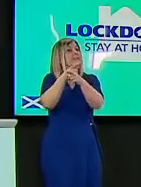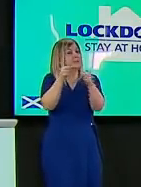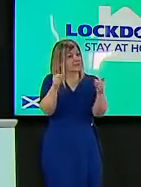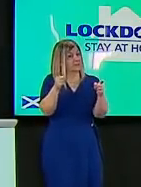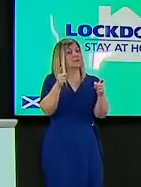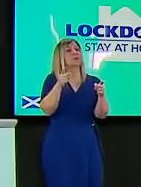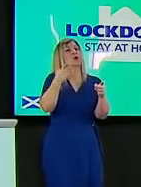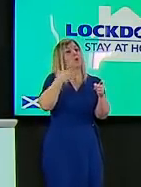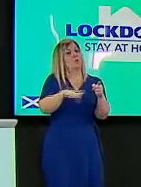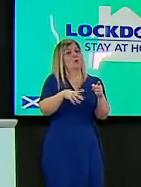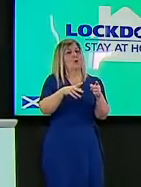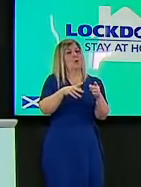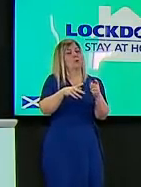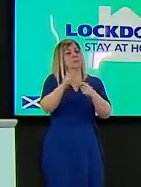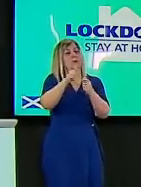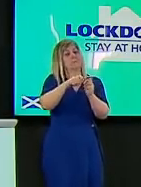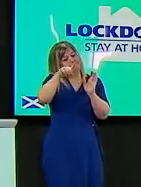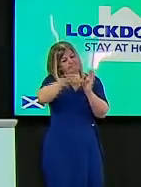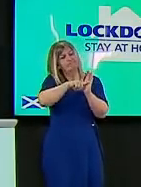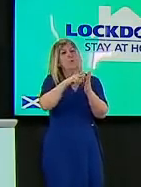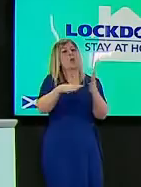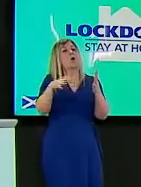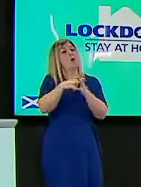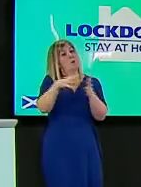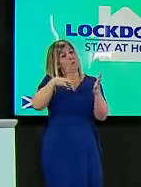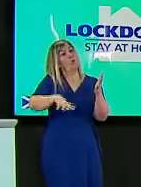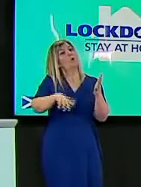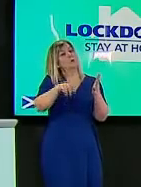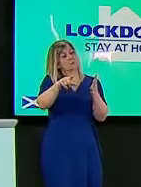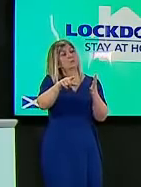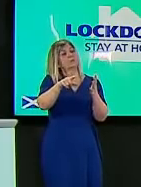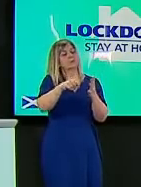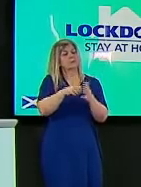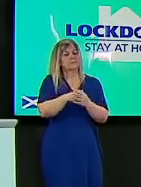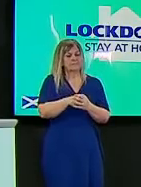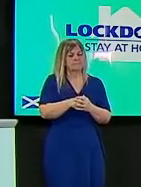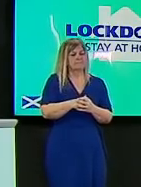care home providers comply with it um you said in response to an earlier question that you've